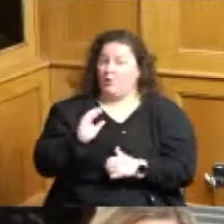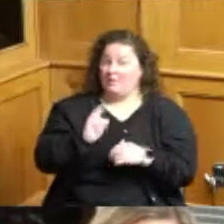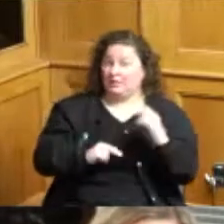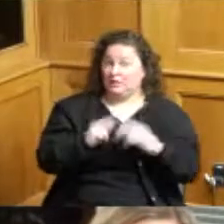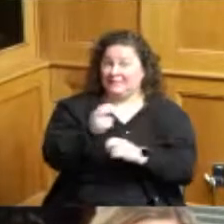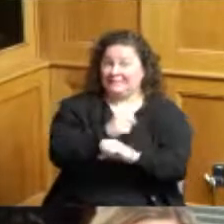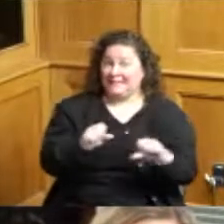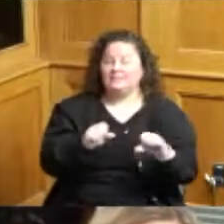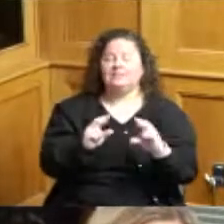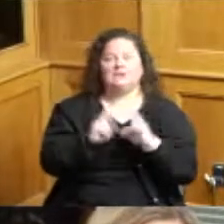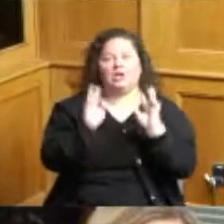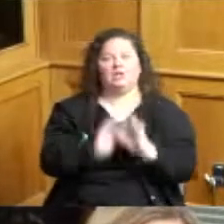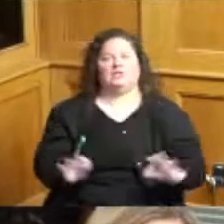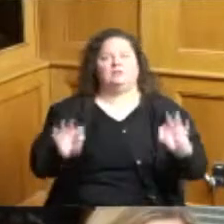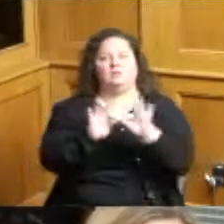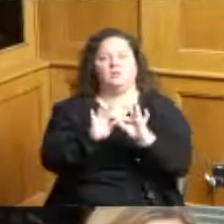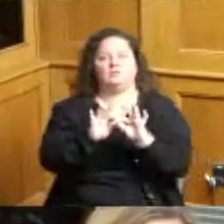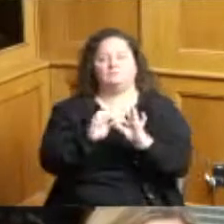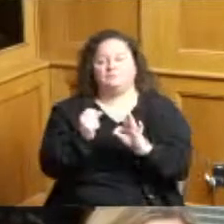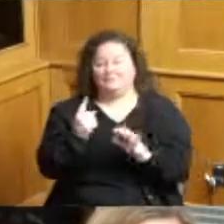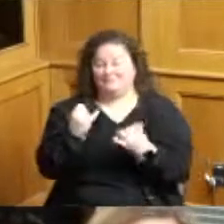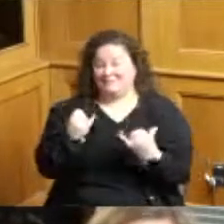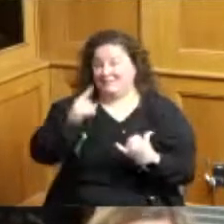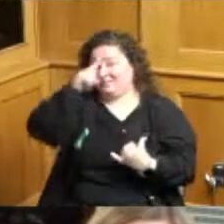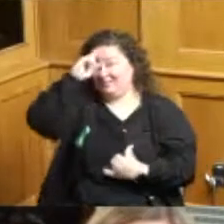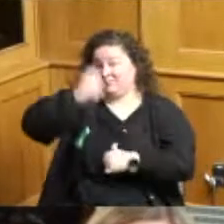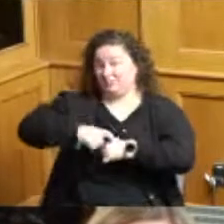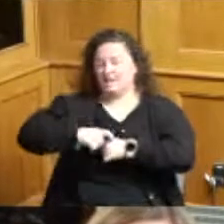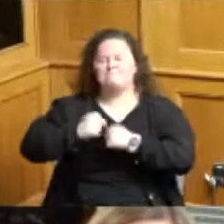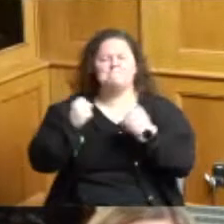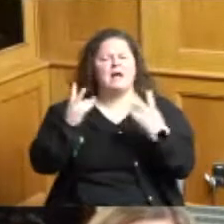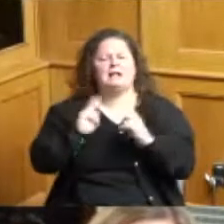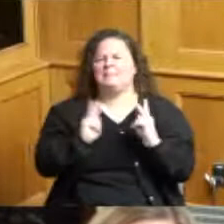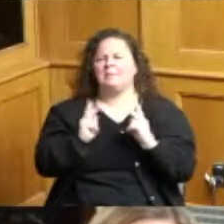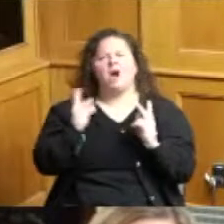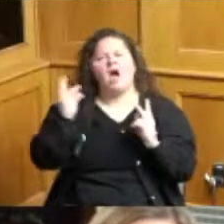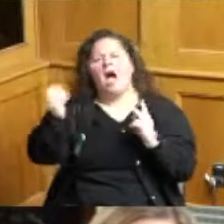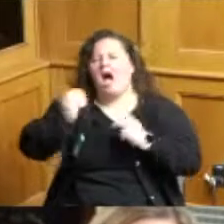this summer is a time when a lot of people get out there and do work on them on their